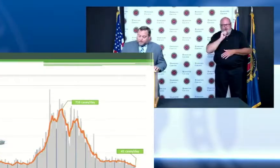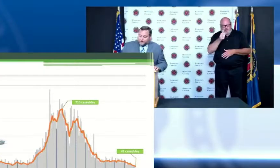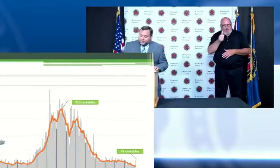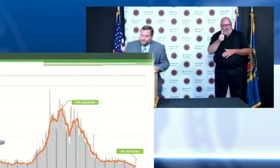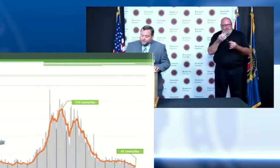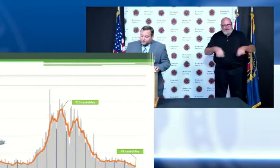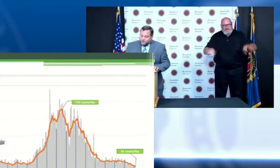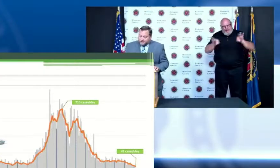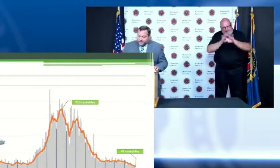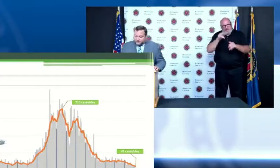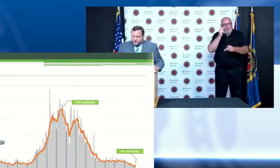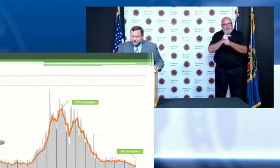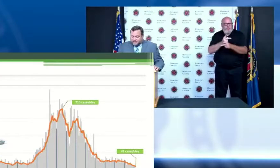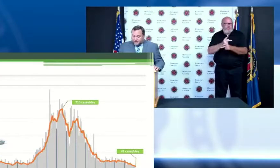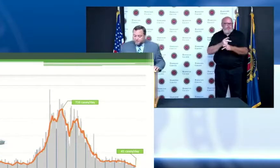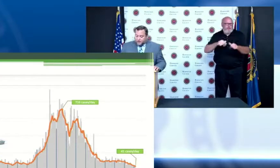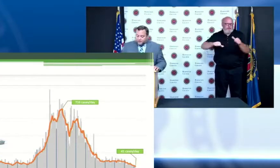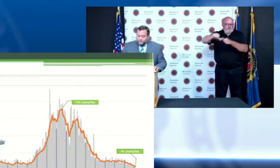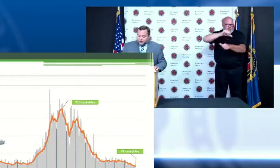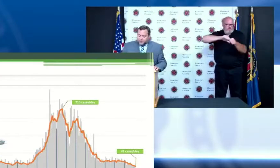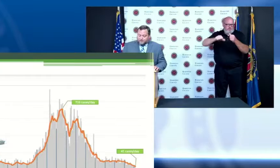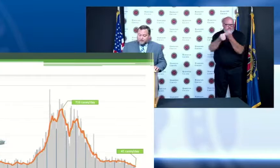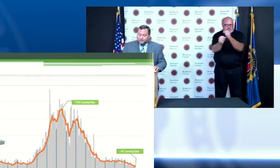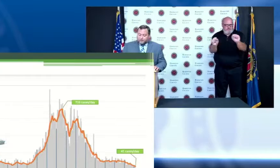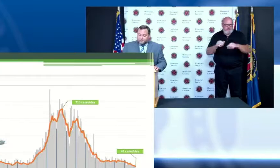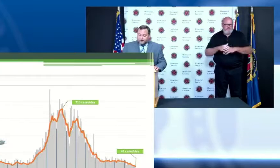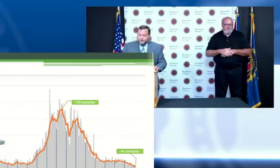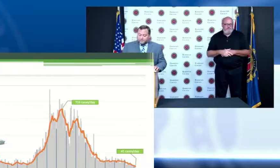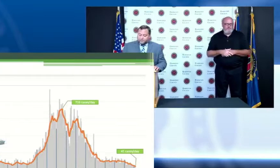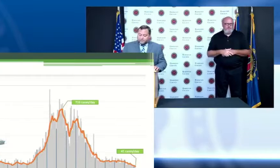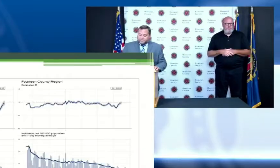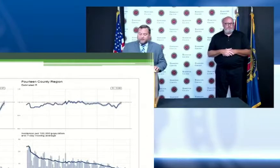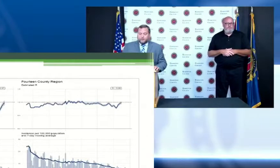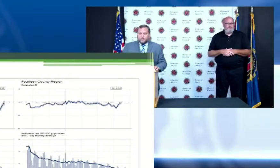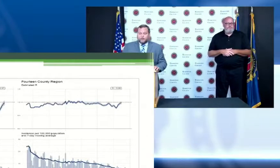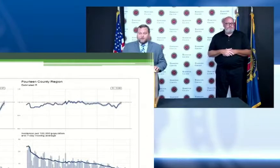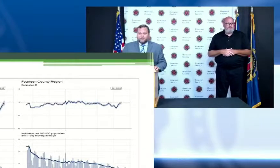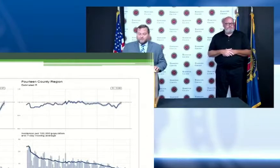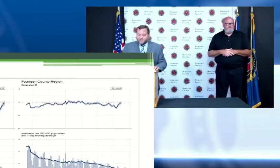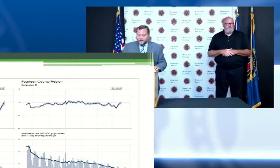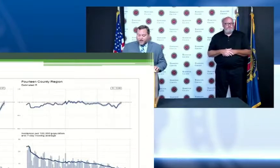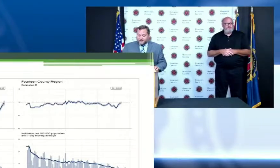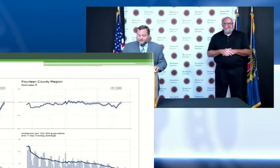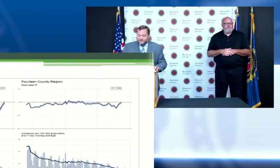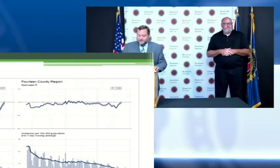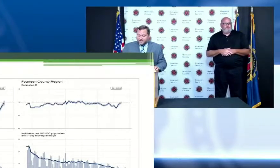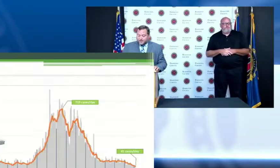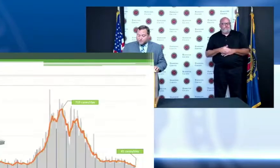in addition to the cases I've been updating on the variants we still are set at 16 known